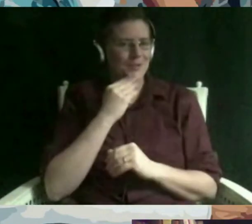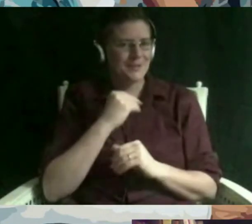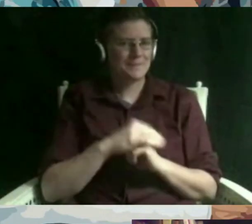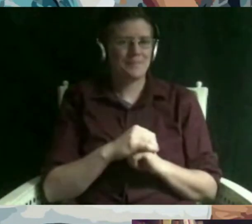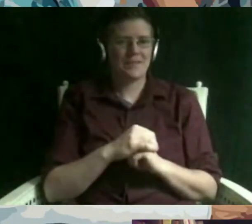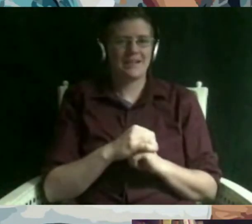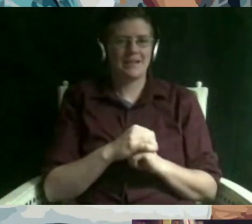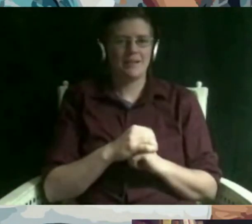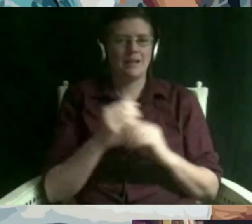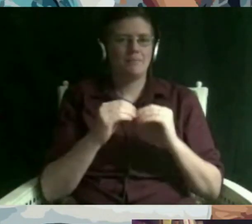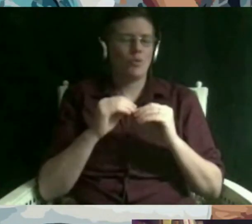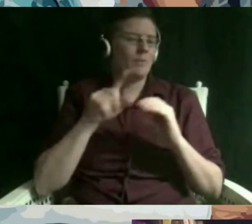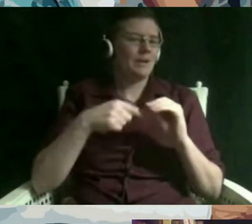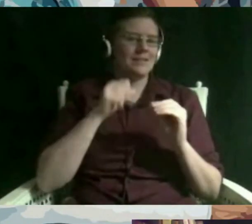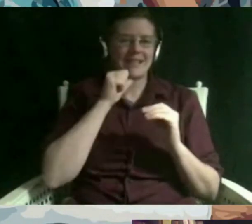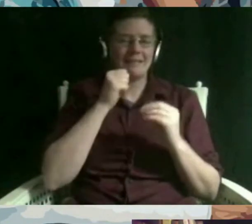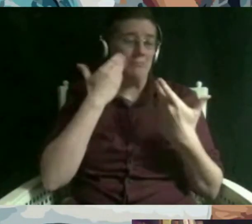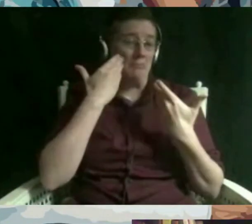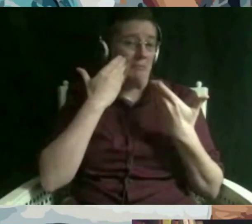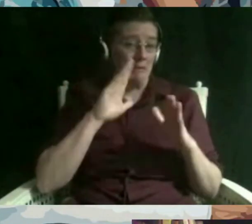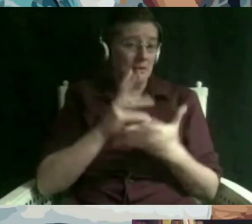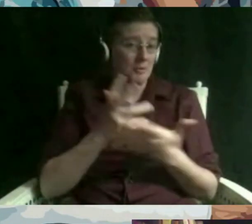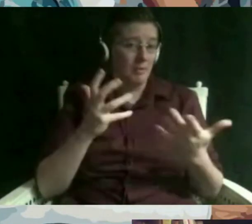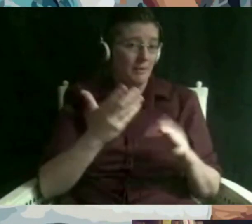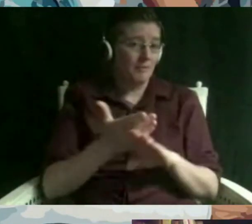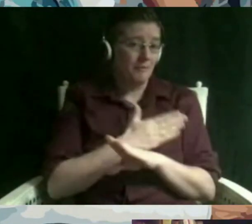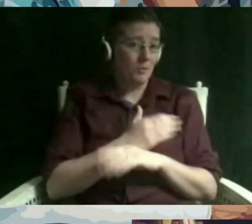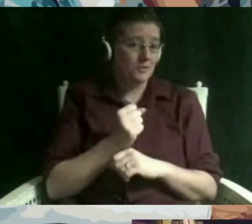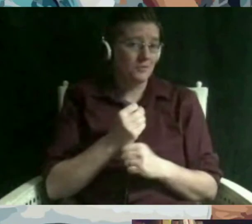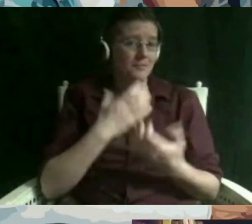more about it because i didn't really know a lot before so thank you like it was incredible talking